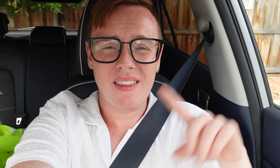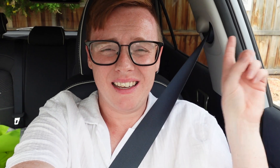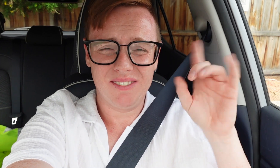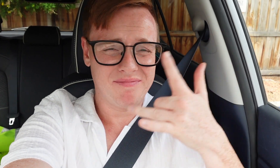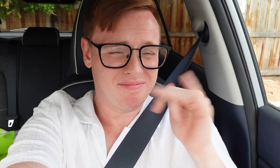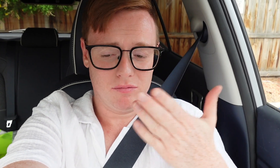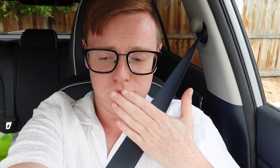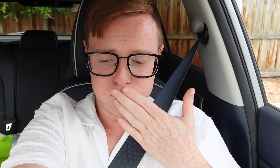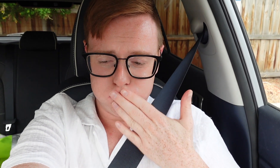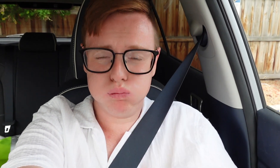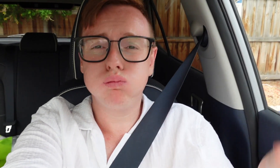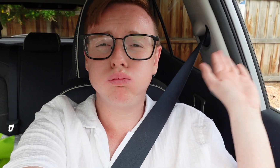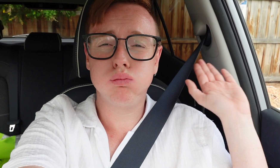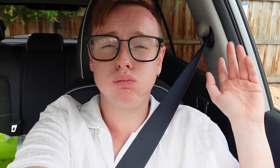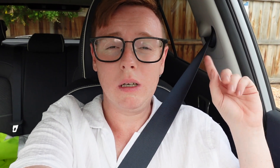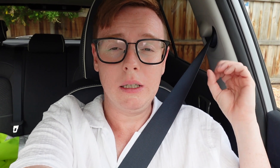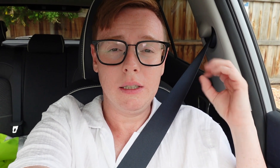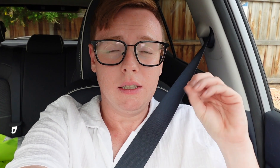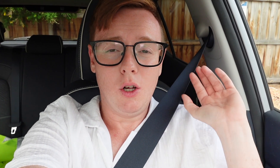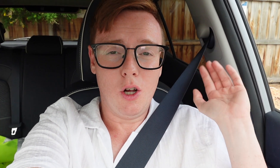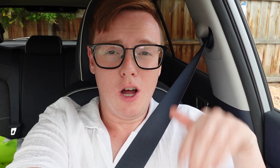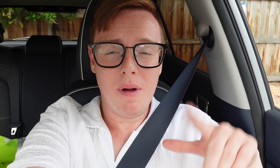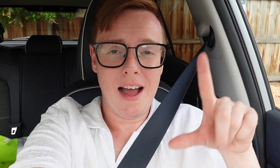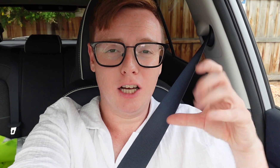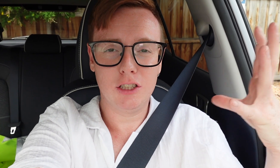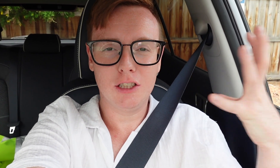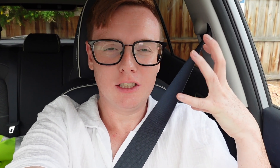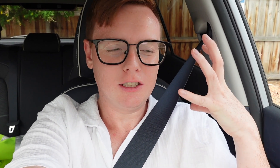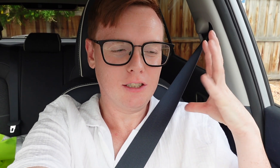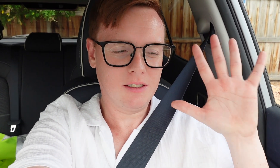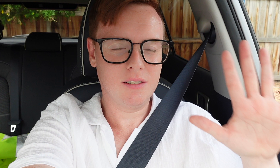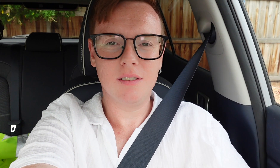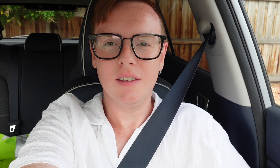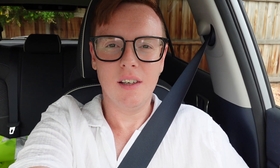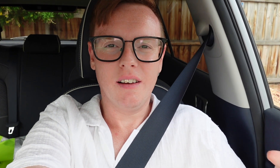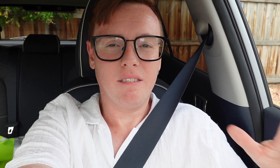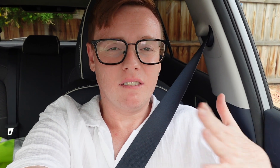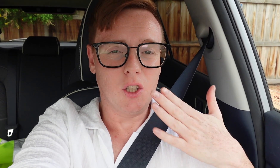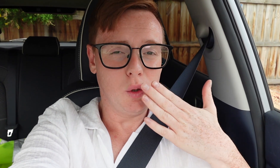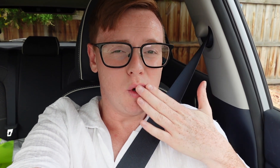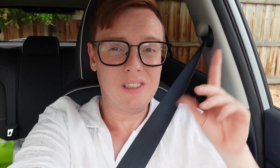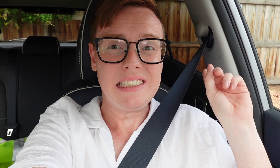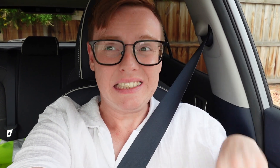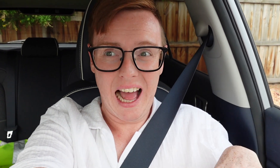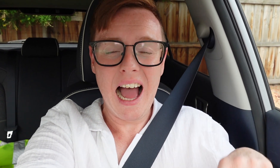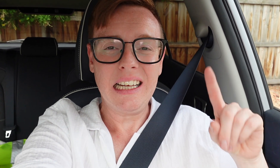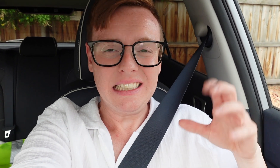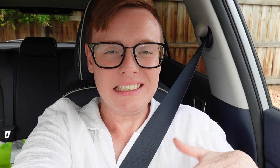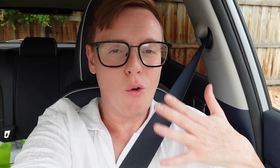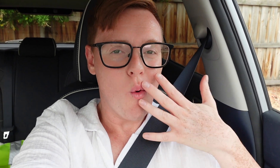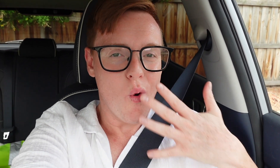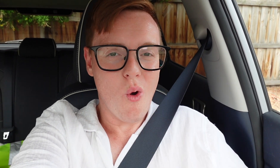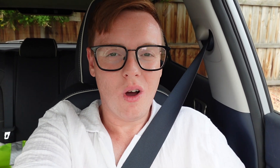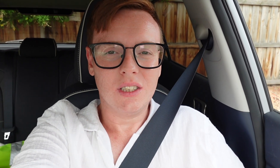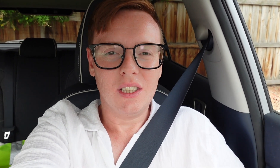It's hot now. We are in AC in the car. It start to get very hot.